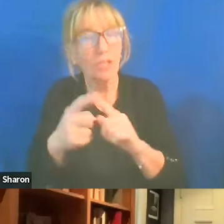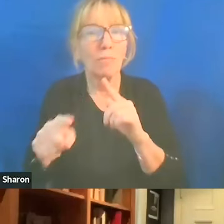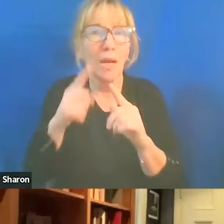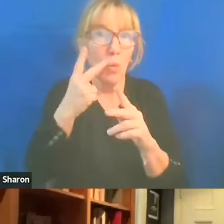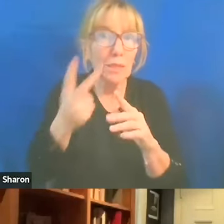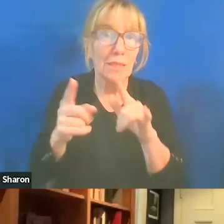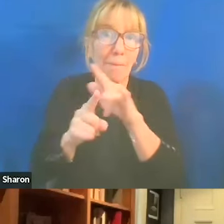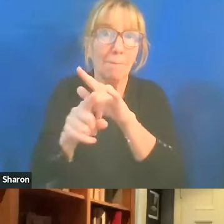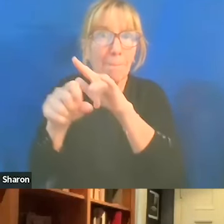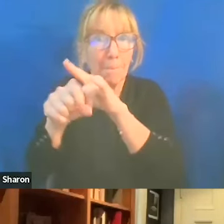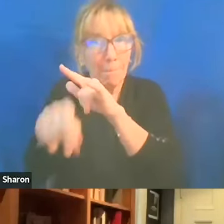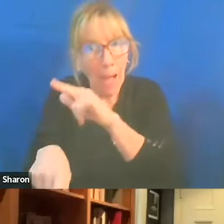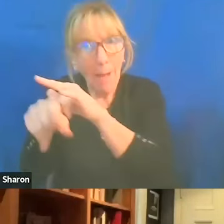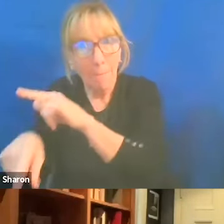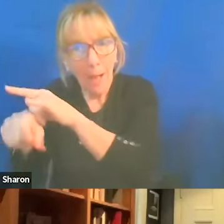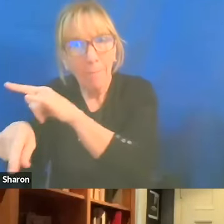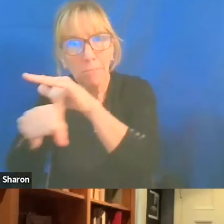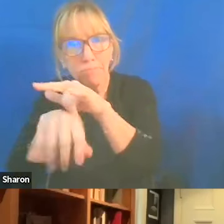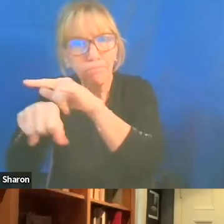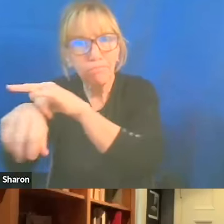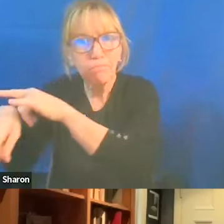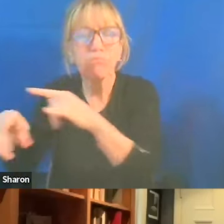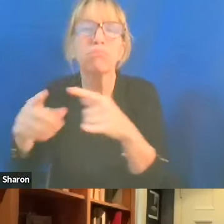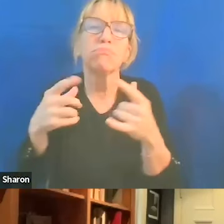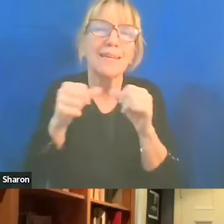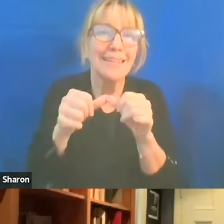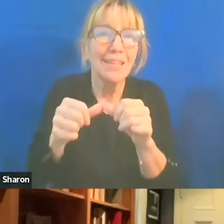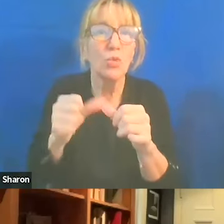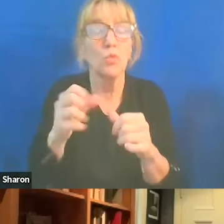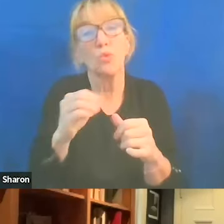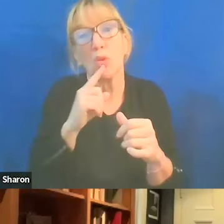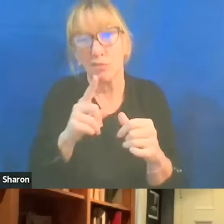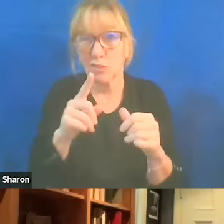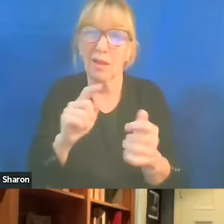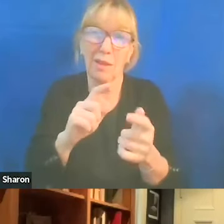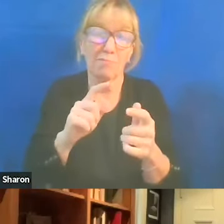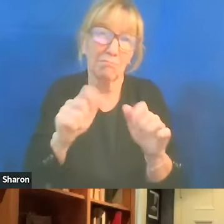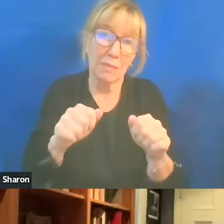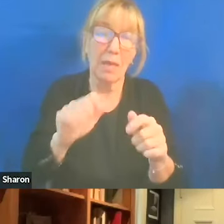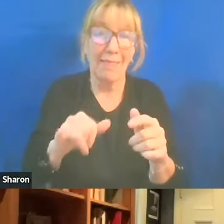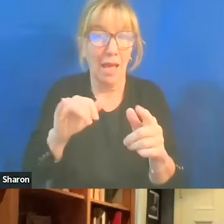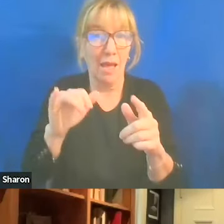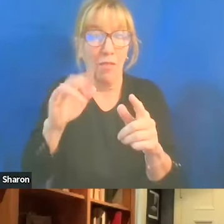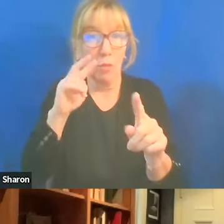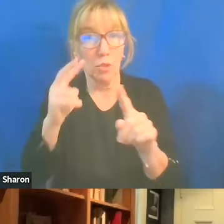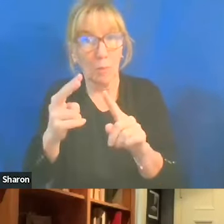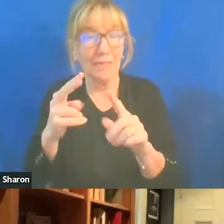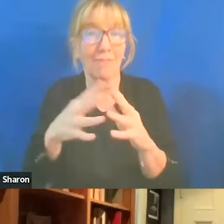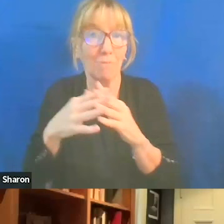I mean, it's certainly a possibility that it may change. And one of the calculations, again,